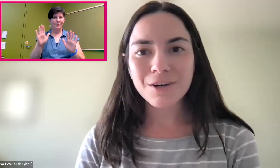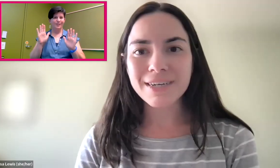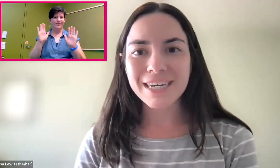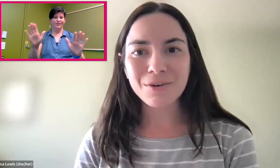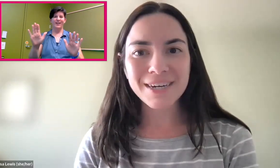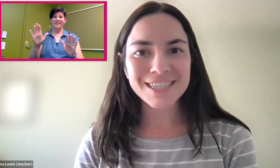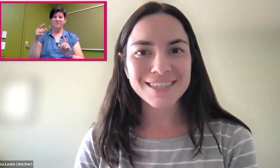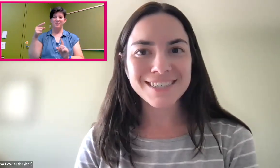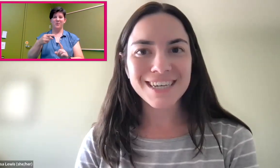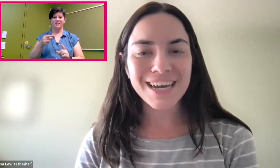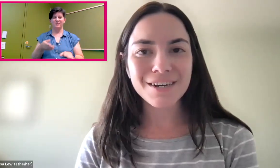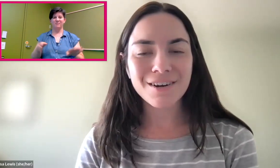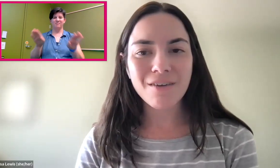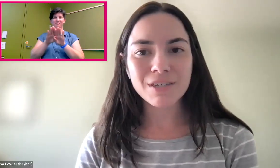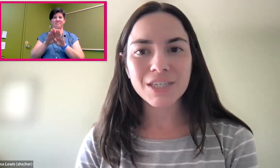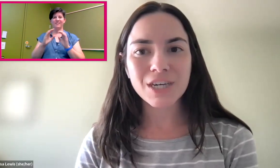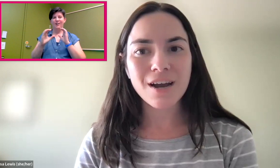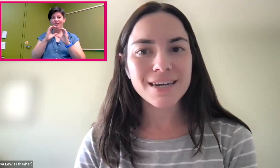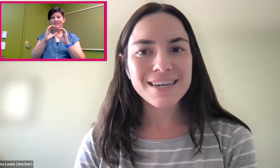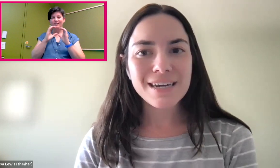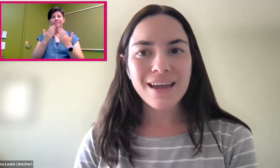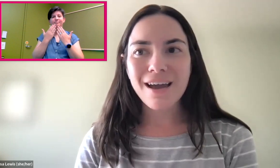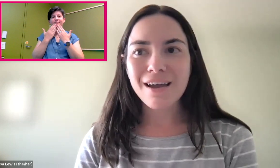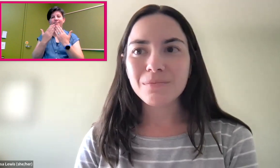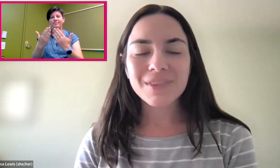What a great takeaway to end our conversation on.